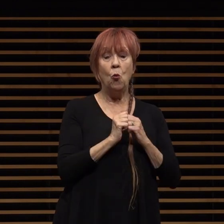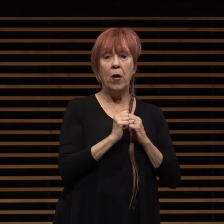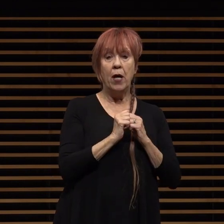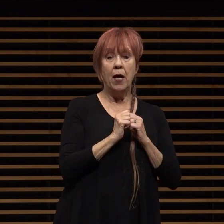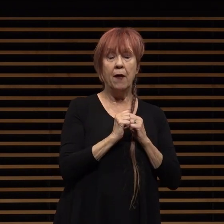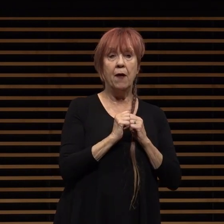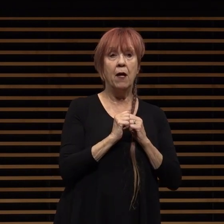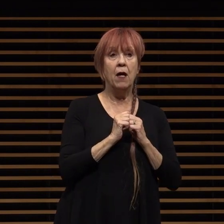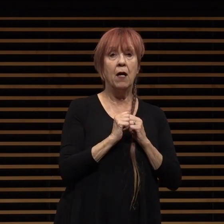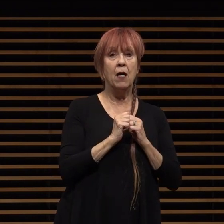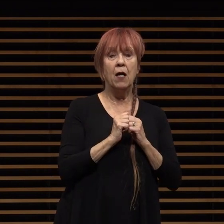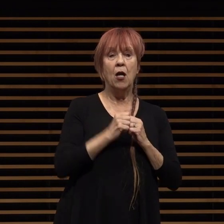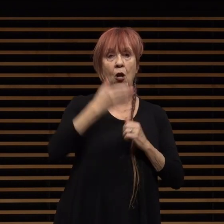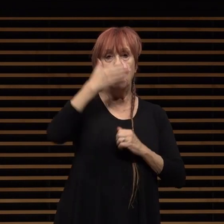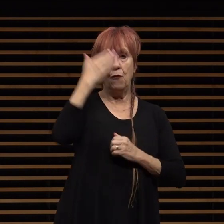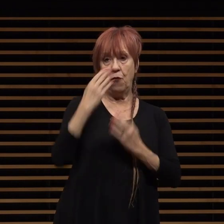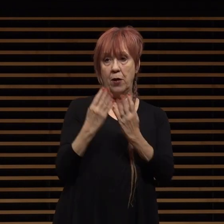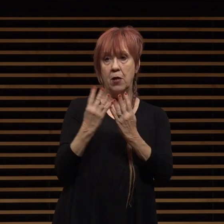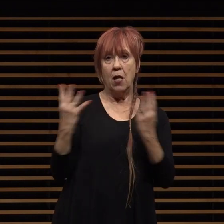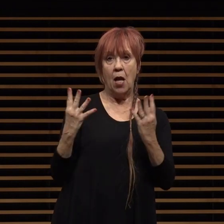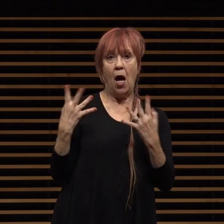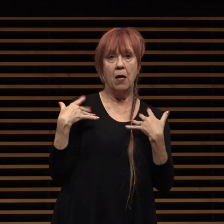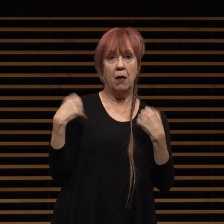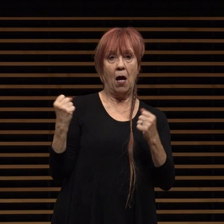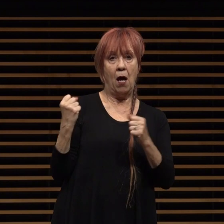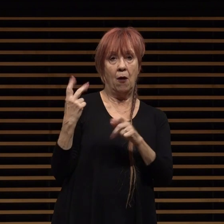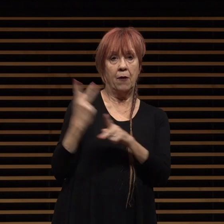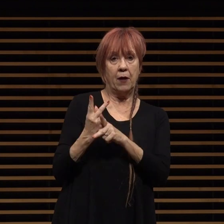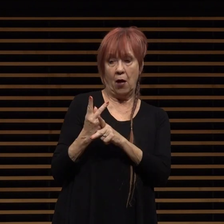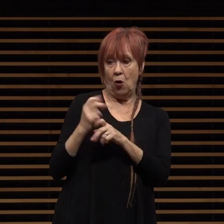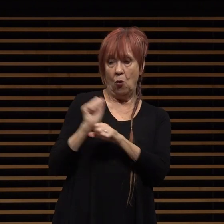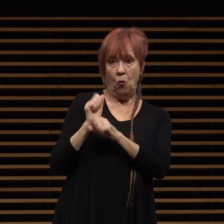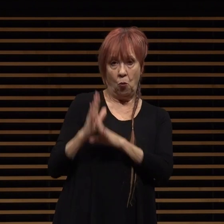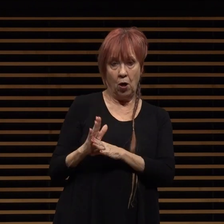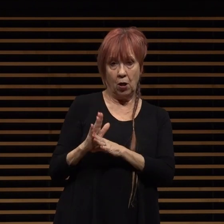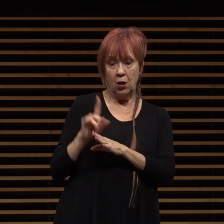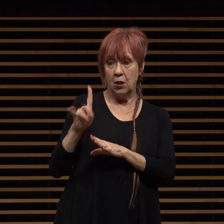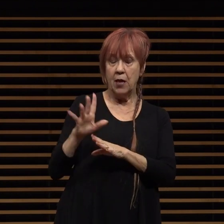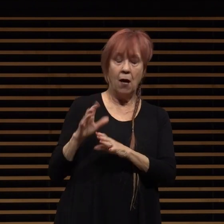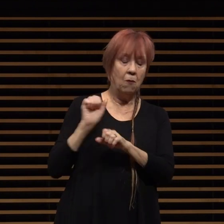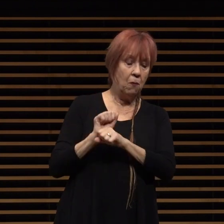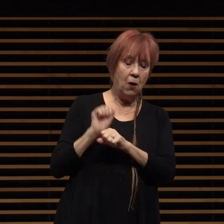health front line health care workers in their community that put